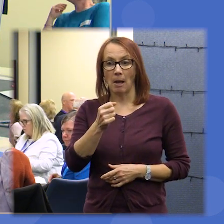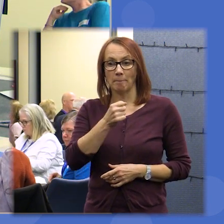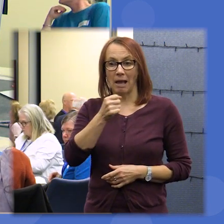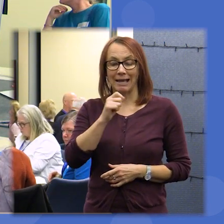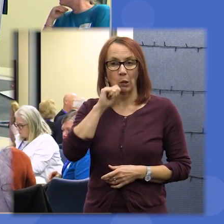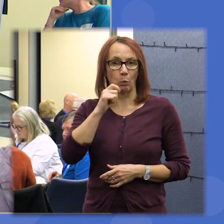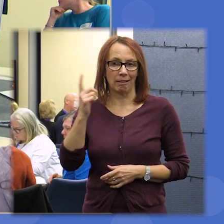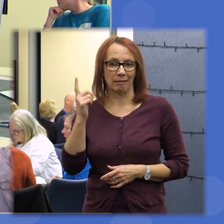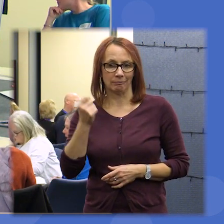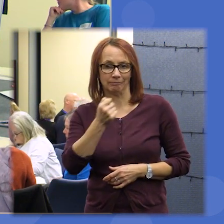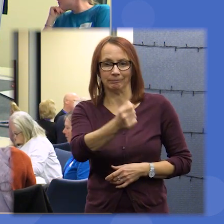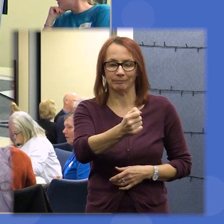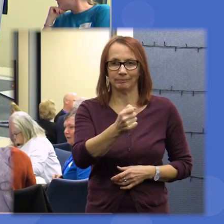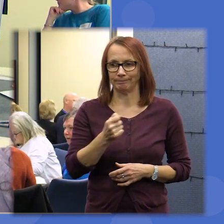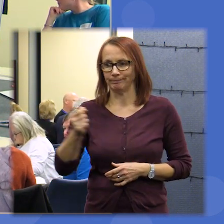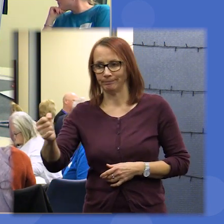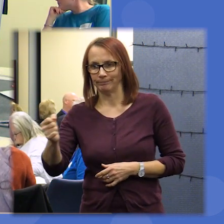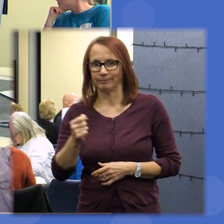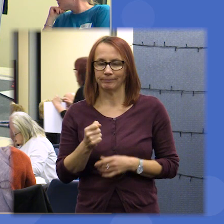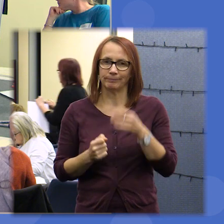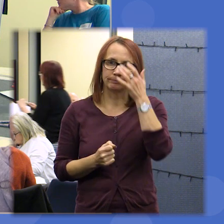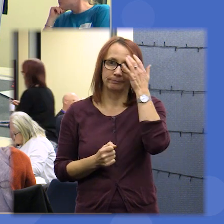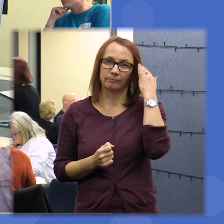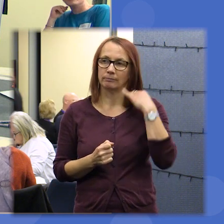to run over to but please do come to the front of the room oh wow you already